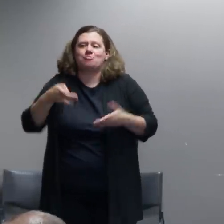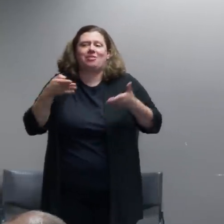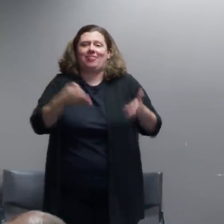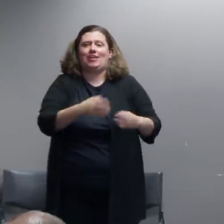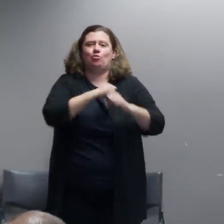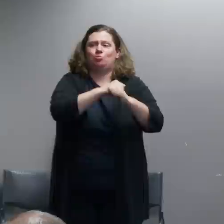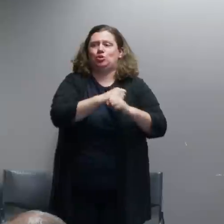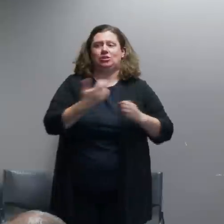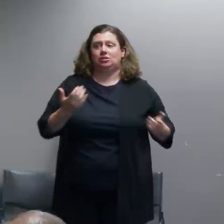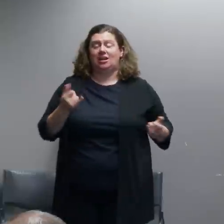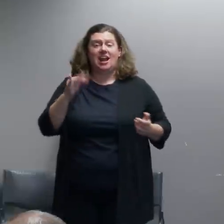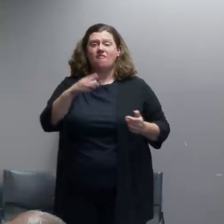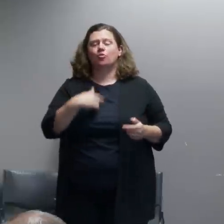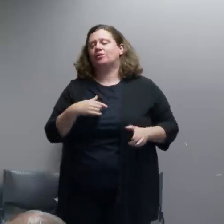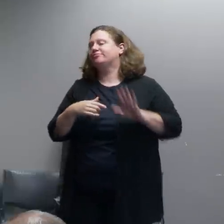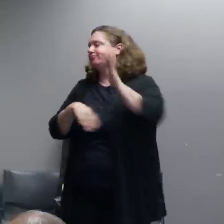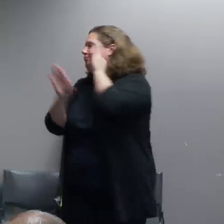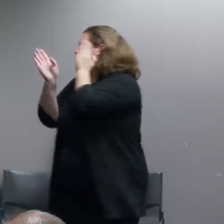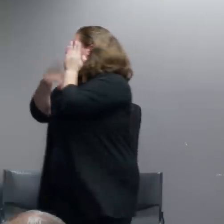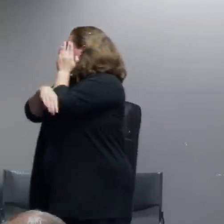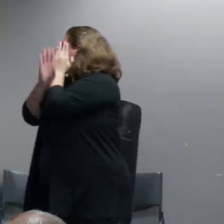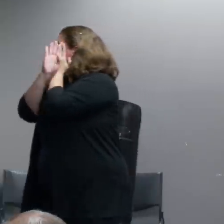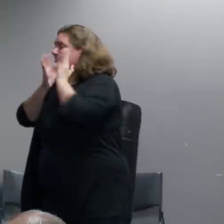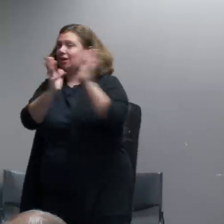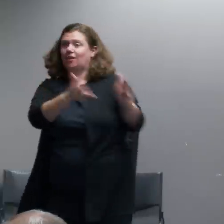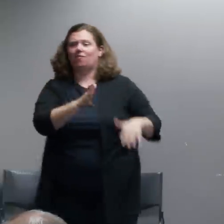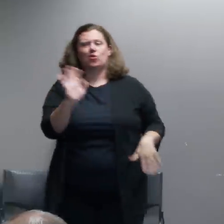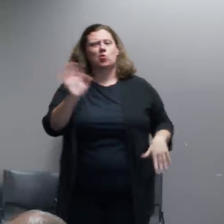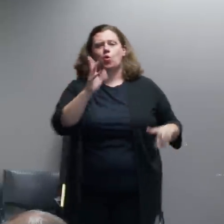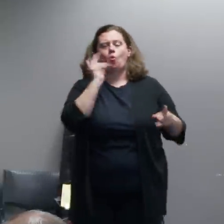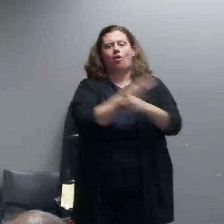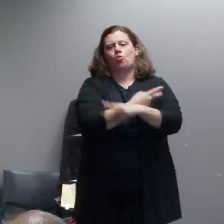if we don't get involved. We've tried that with this group.